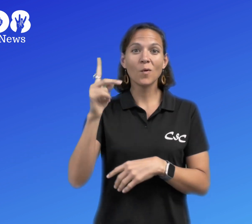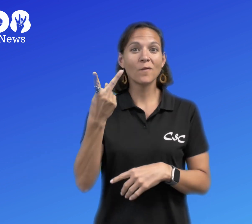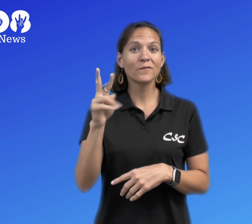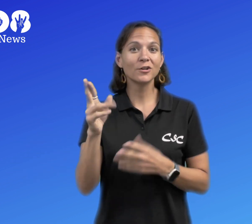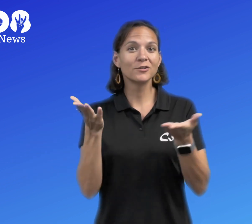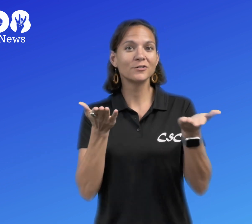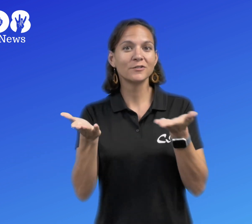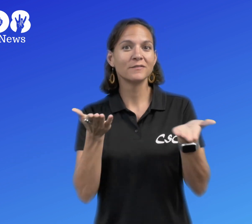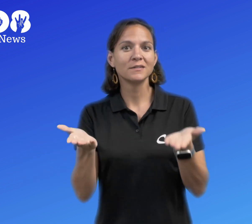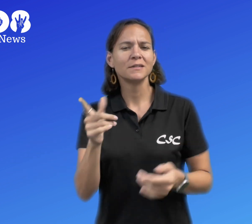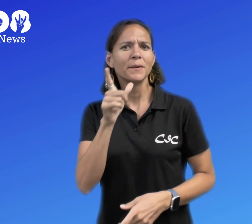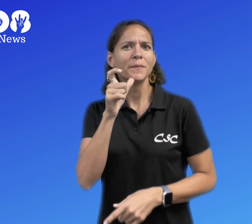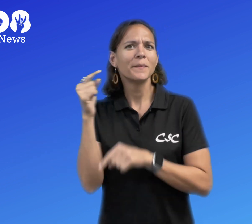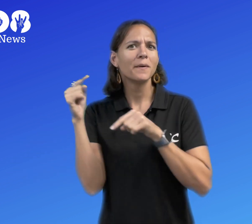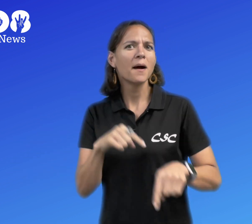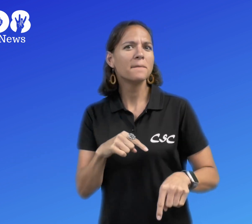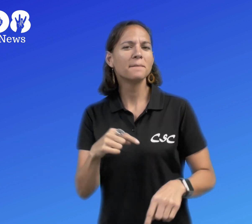VR services will be provided.